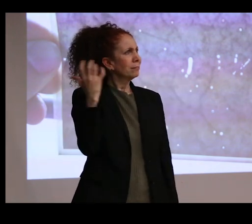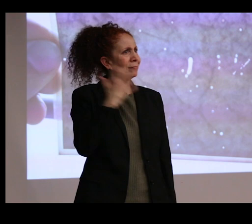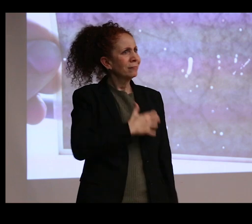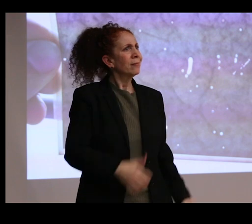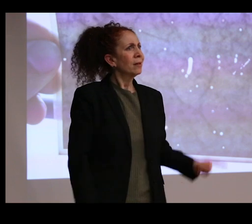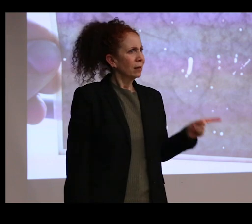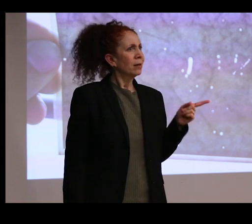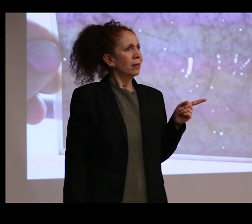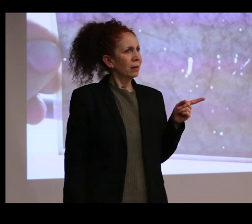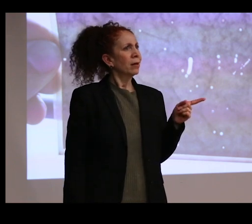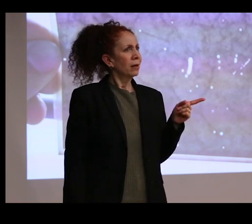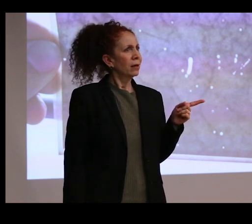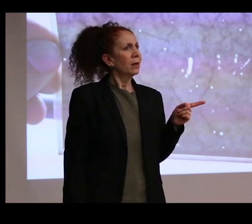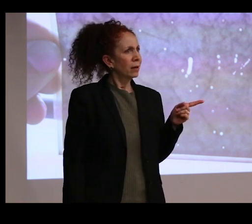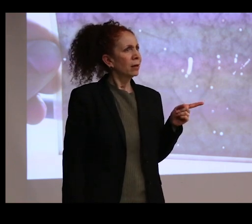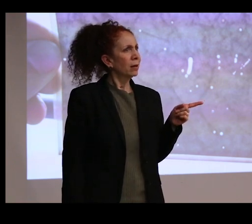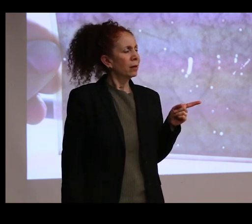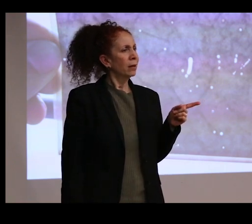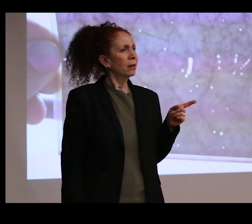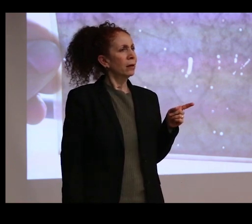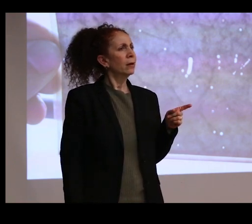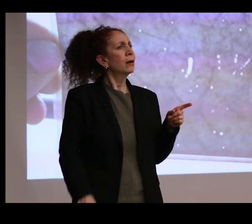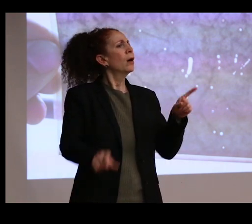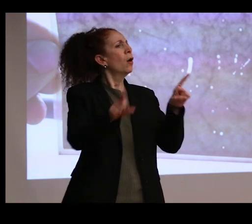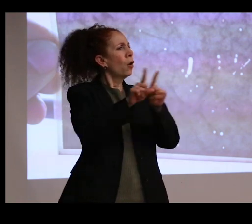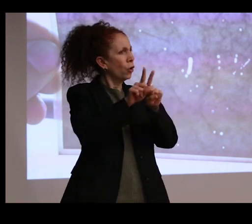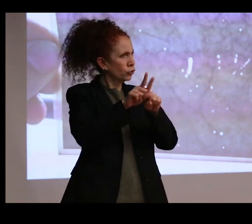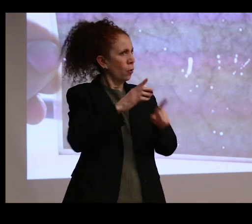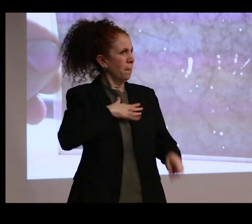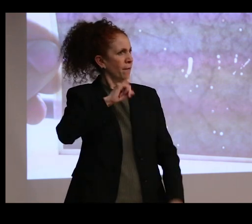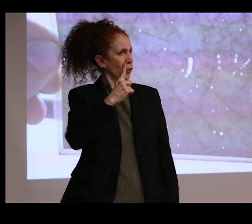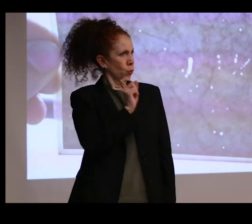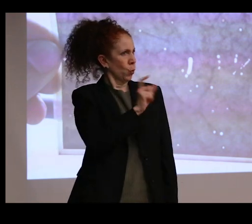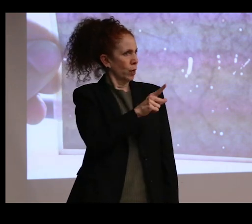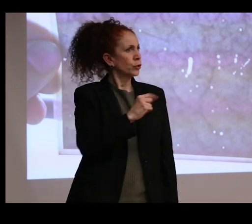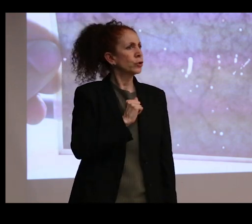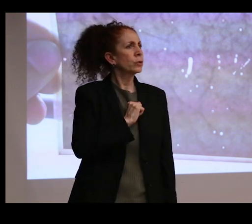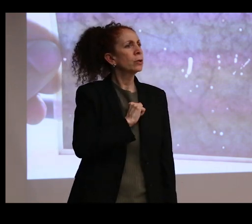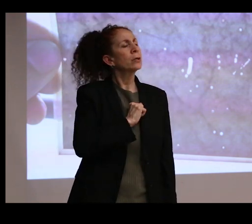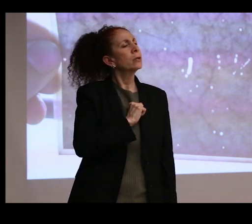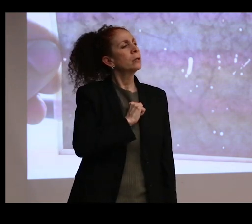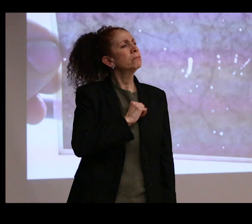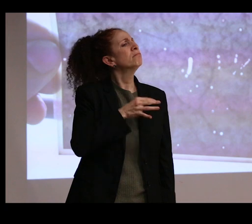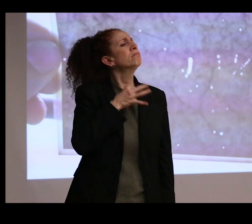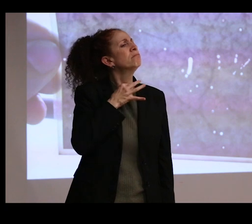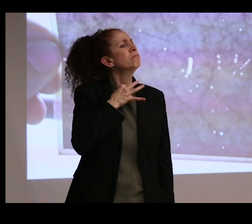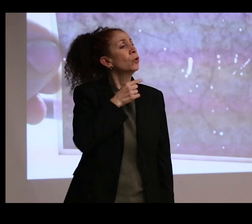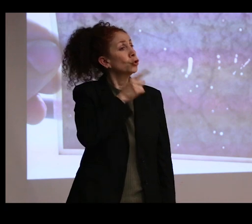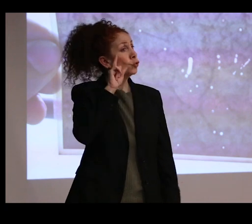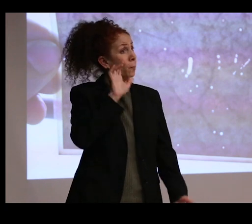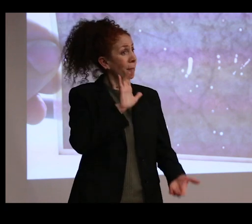And so my first question was about, do you believe that even, like--